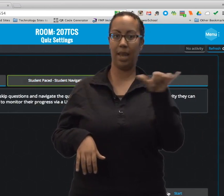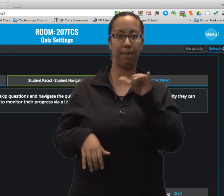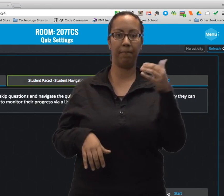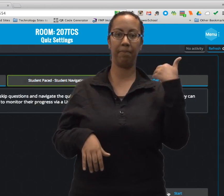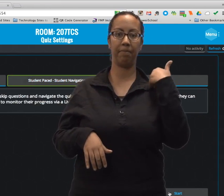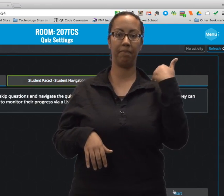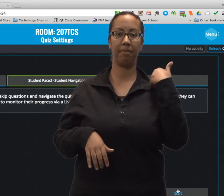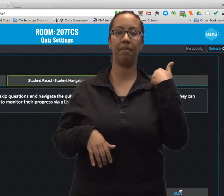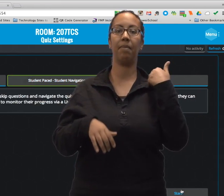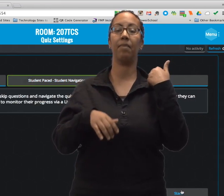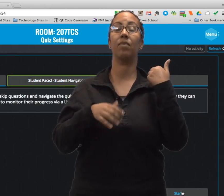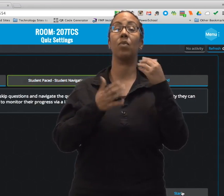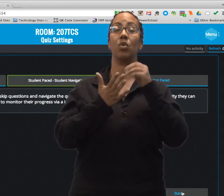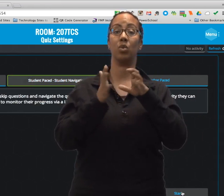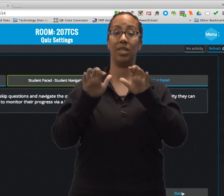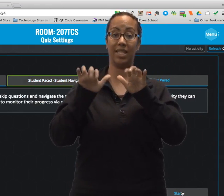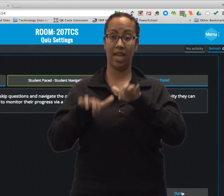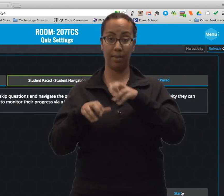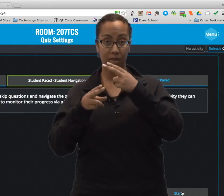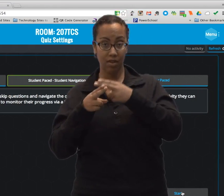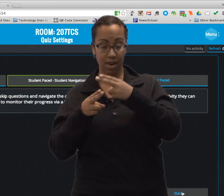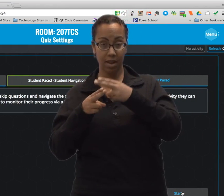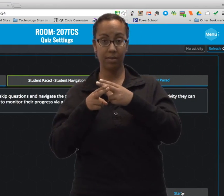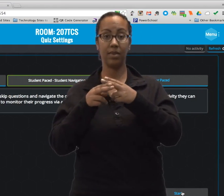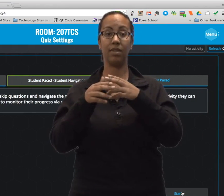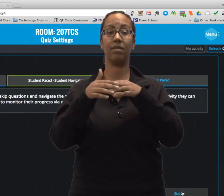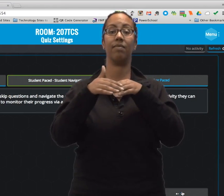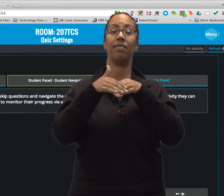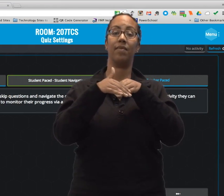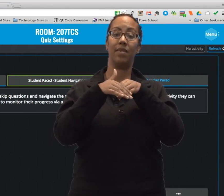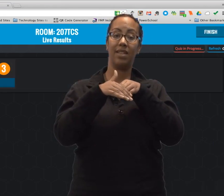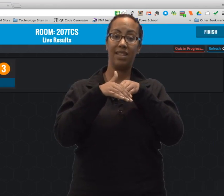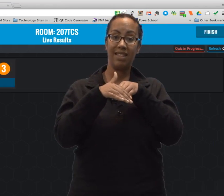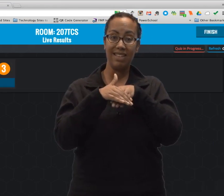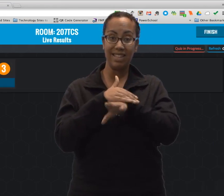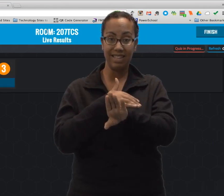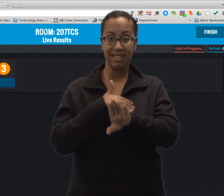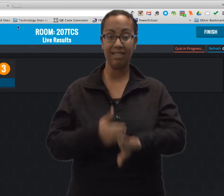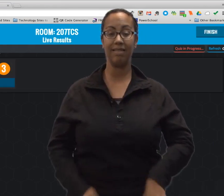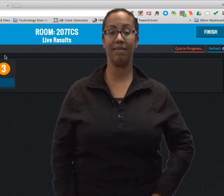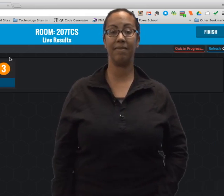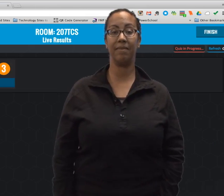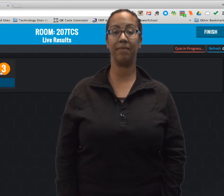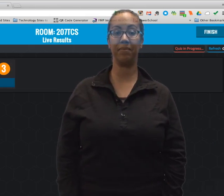This is what it looks like. It's identical to the one before. Students type their name, and then they answer.